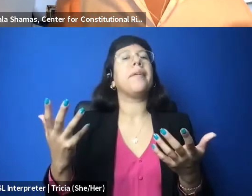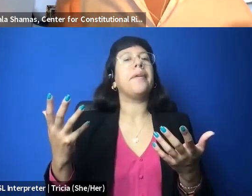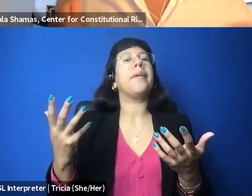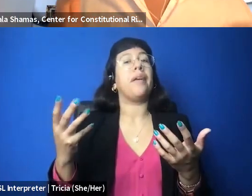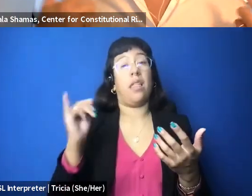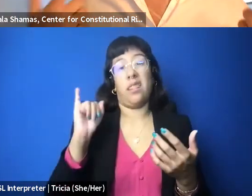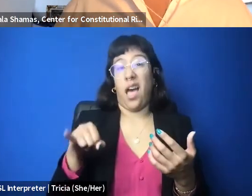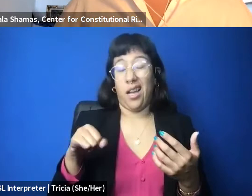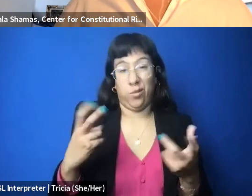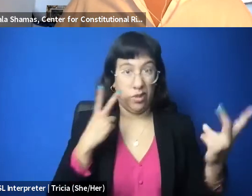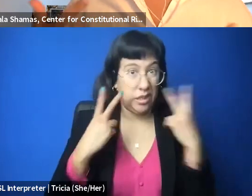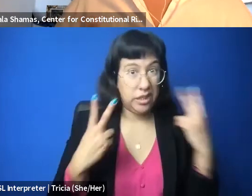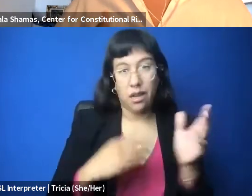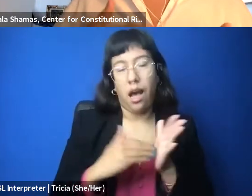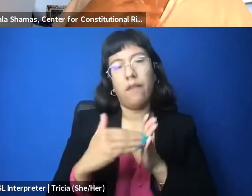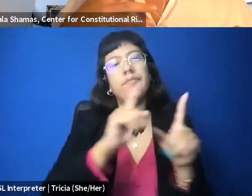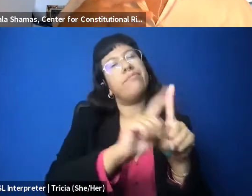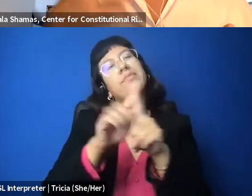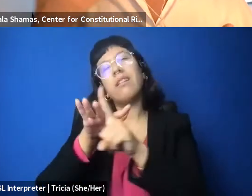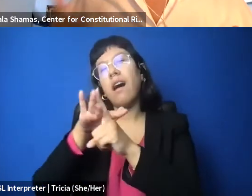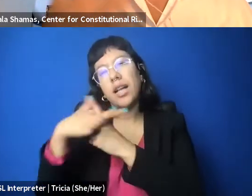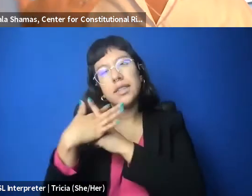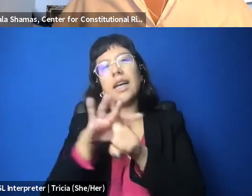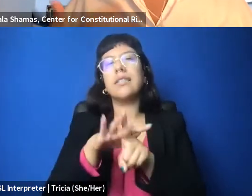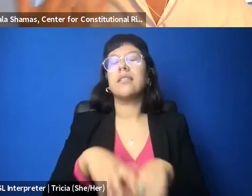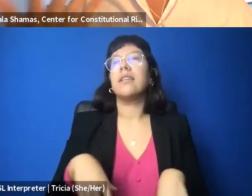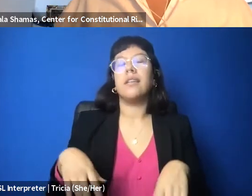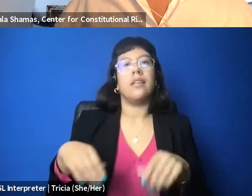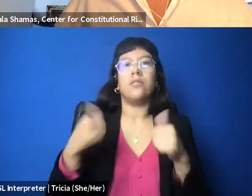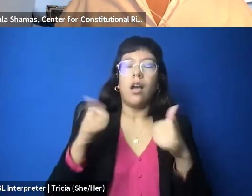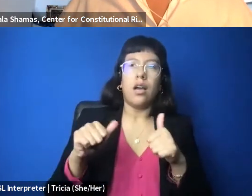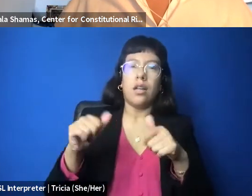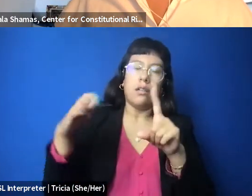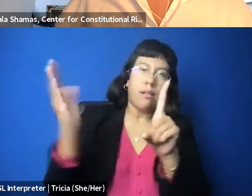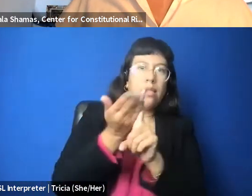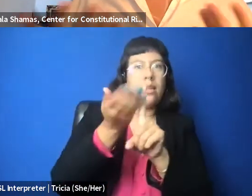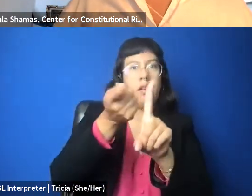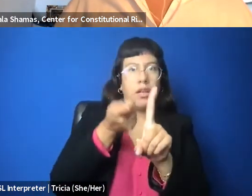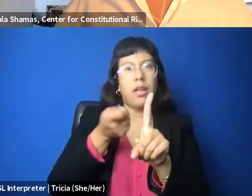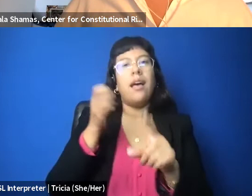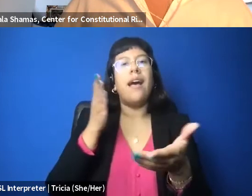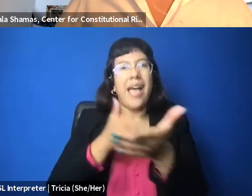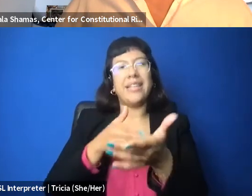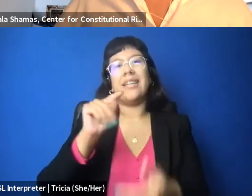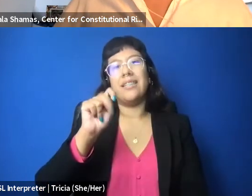in so many contexts, right, sort of constantly lobbing these allegations of terrorism against anything that Palestinians say or do,